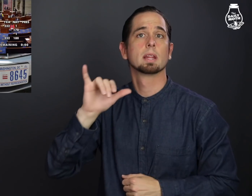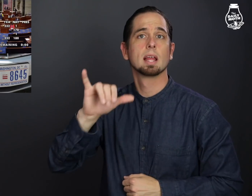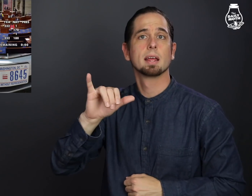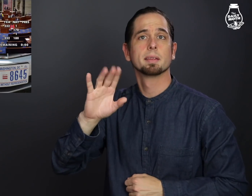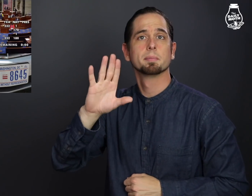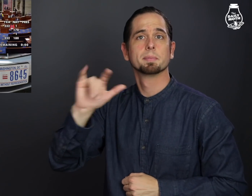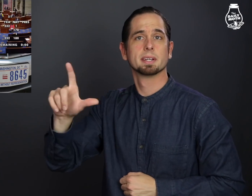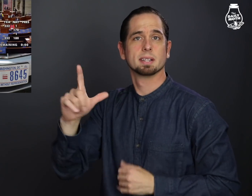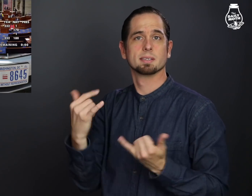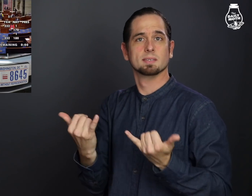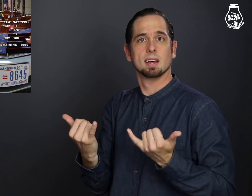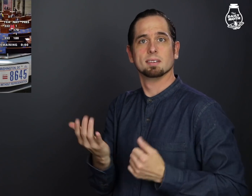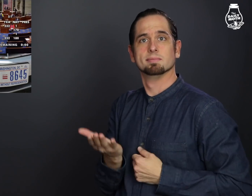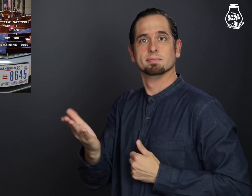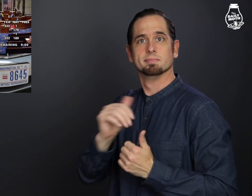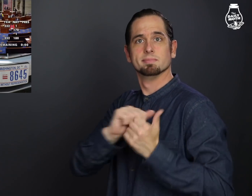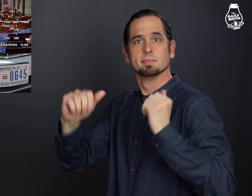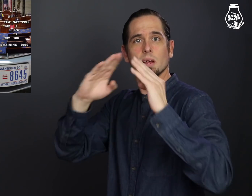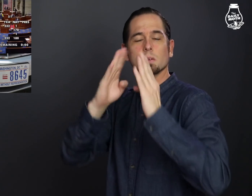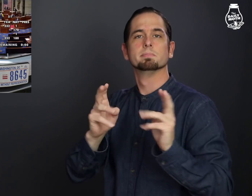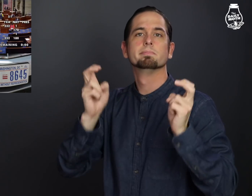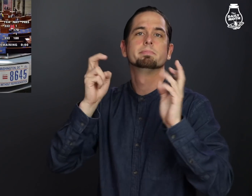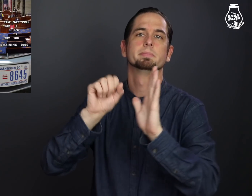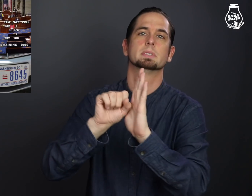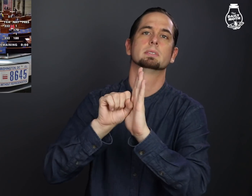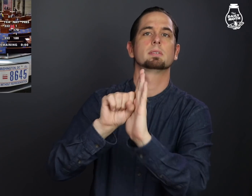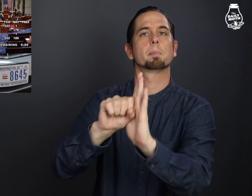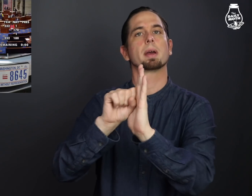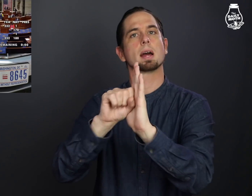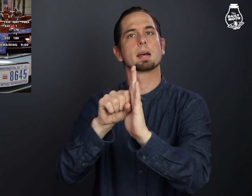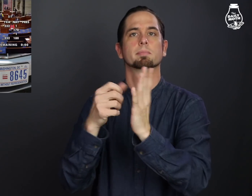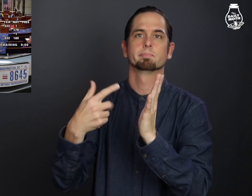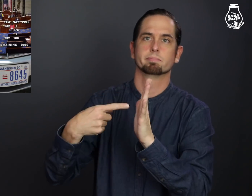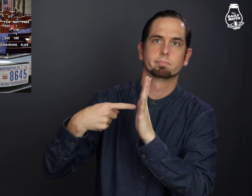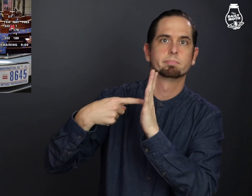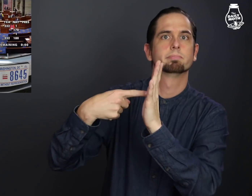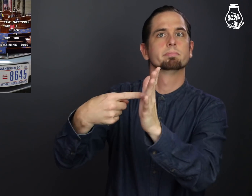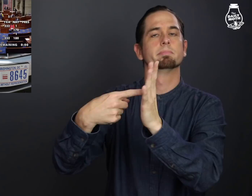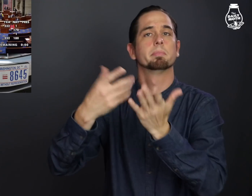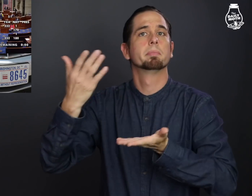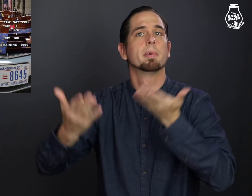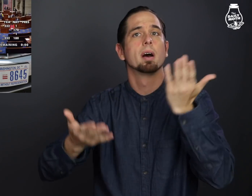so the bill was a symbolic move,